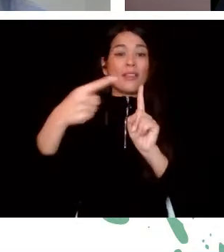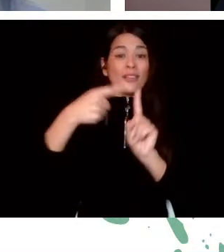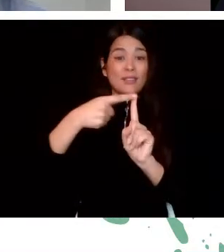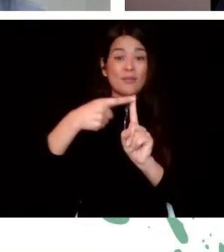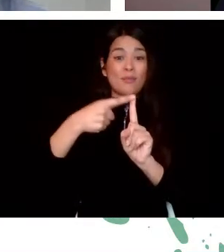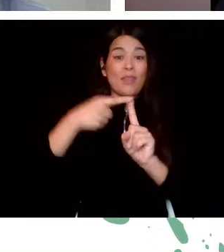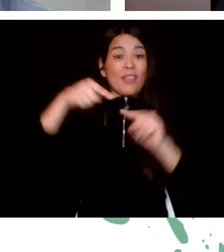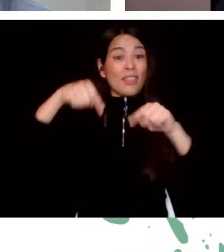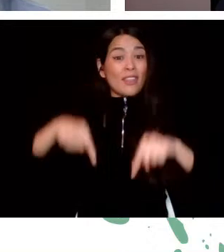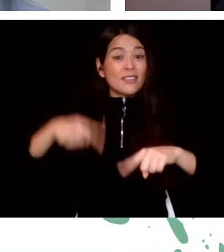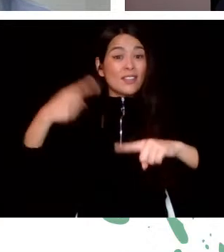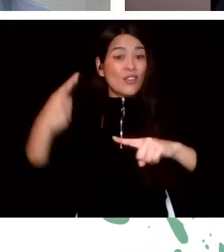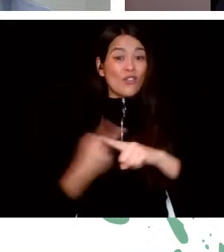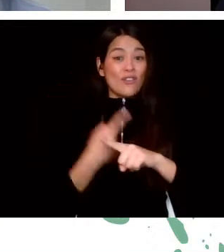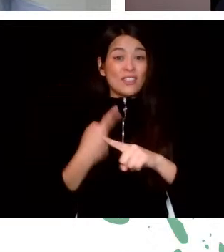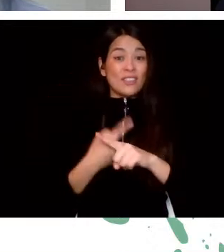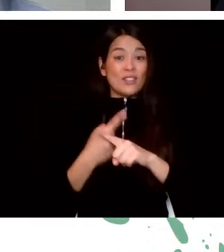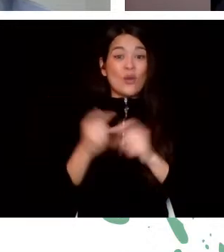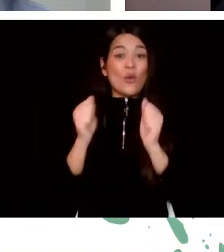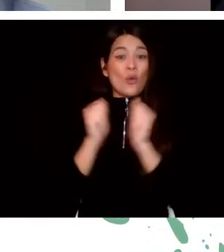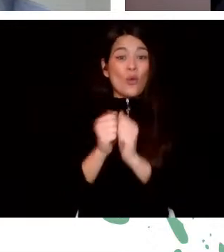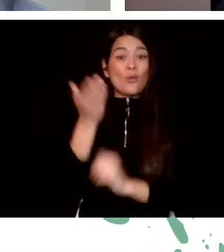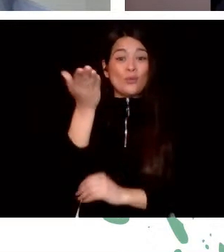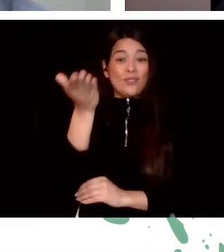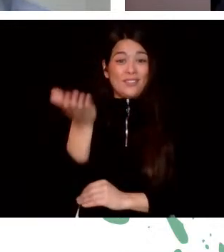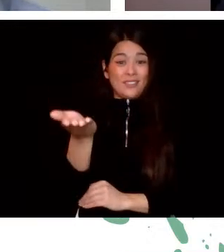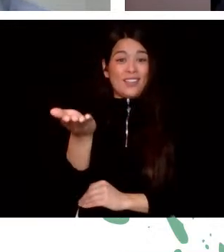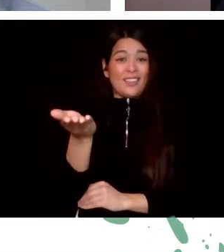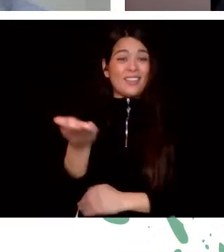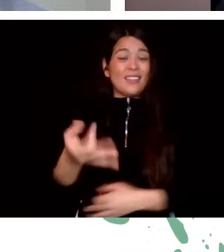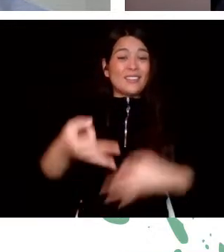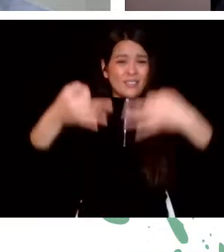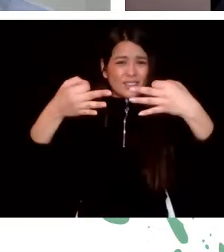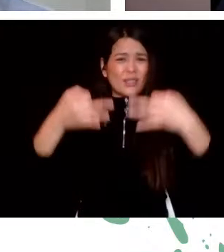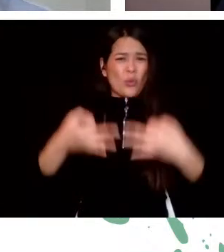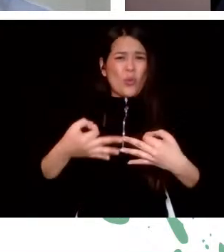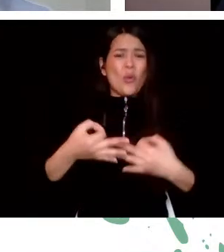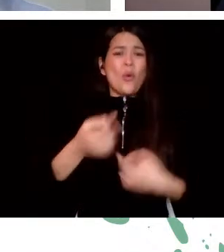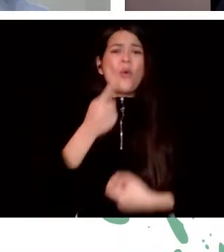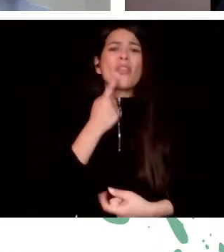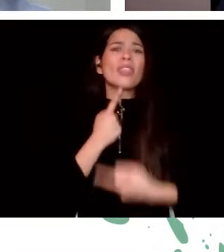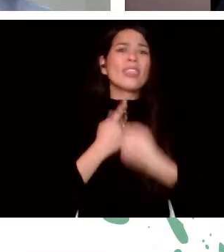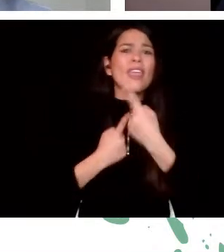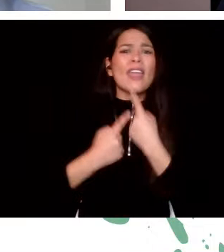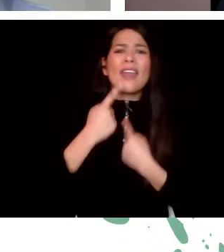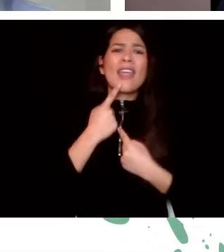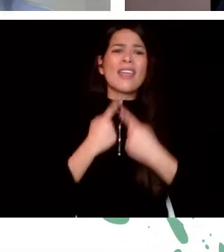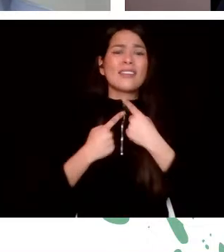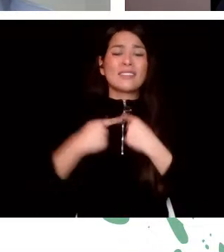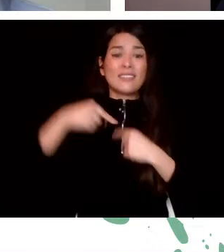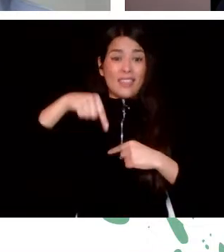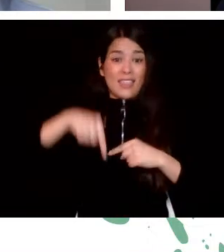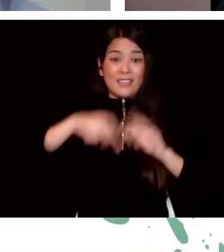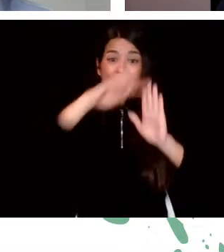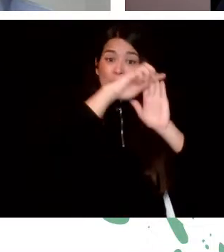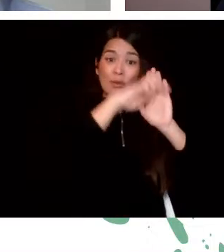I think there will surely be great interest in this regard and throughout all this program, Artifica, which is led by the direction of art and culture.